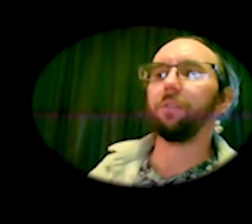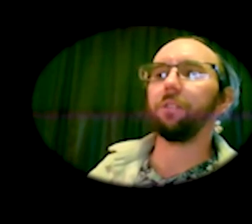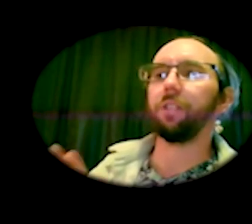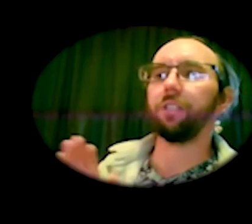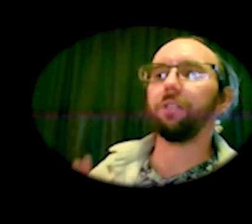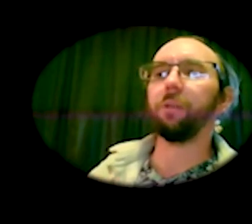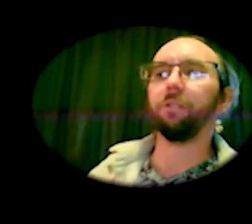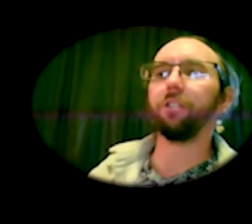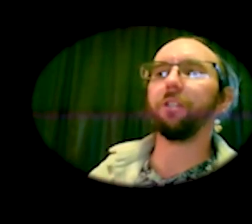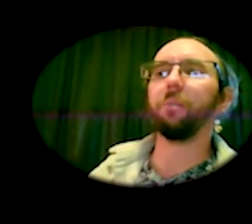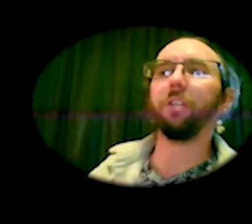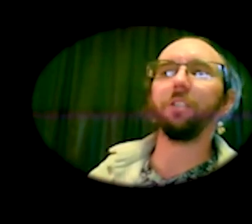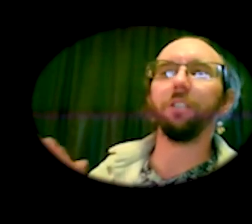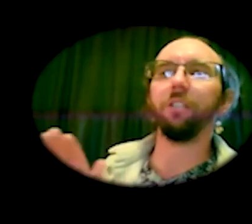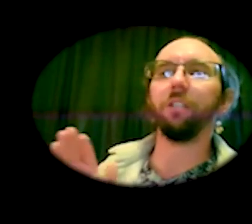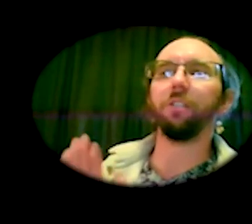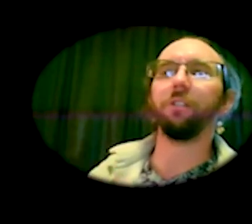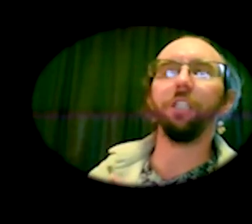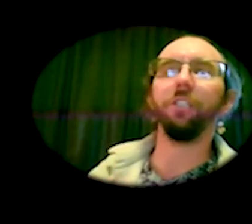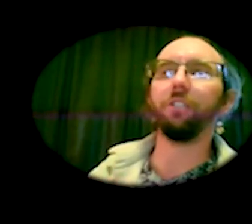so they sell their milks during the milking season they sell their cheeses